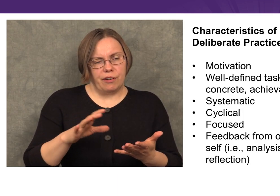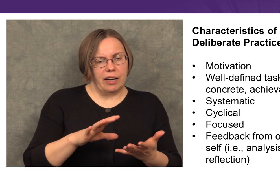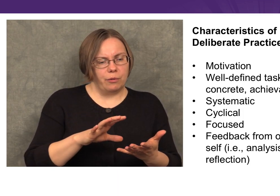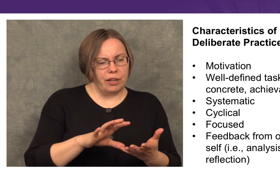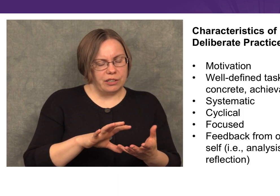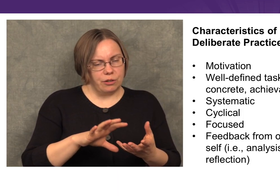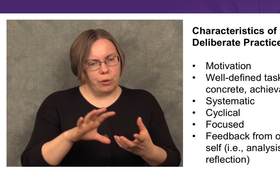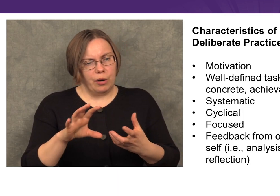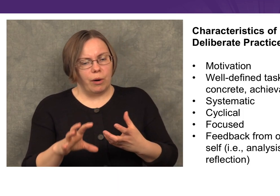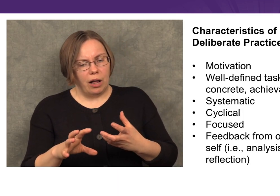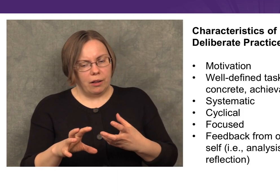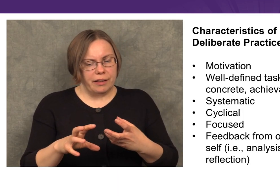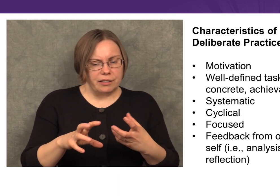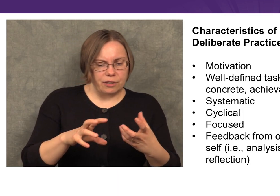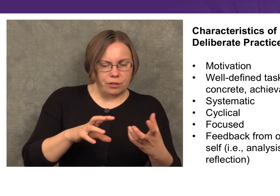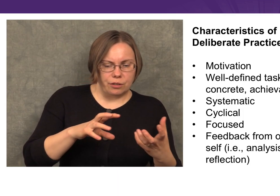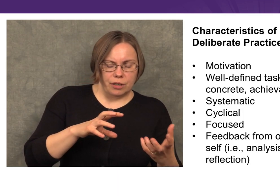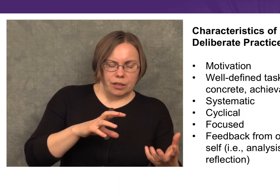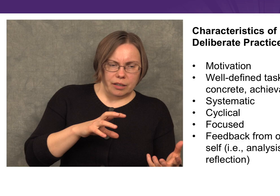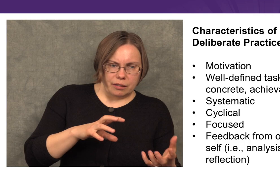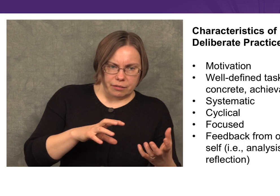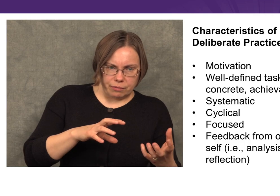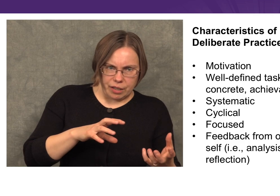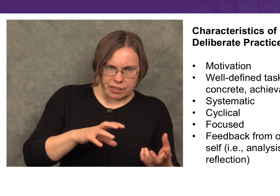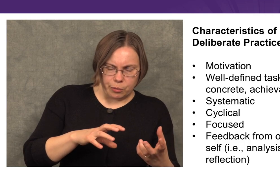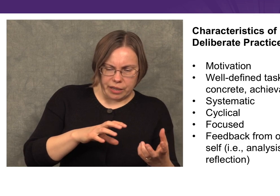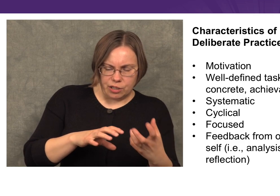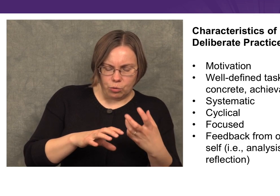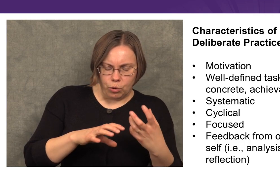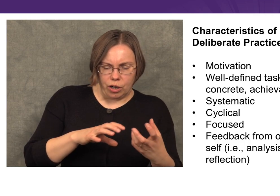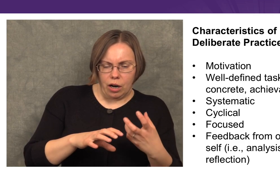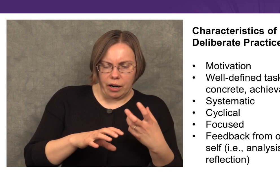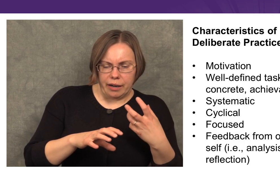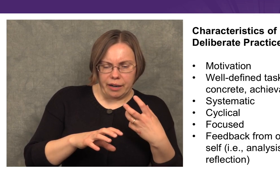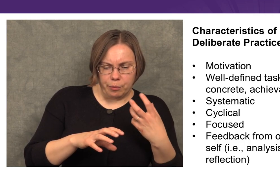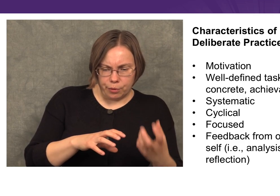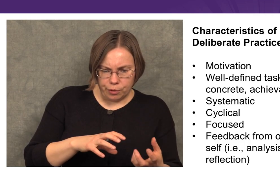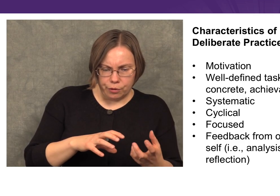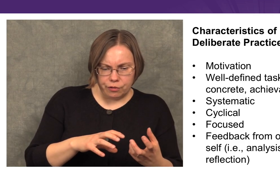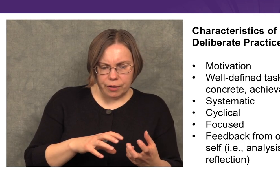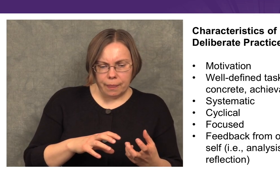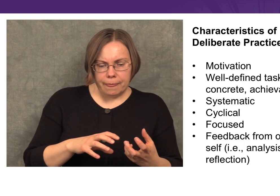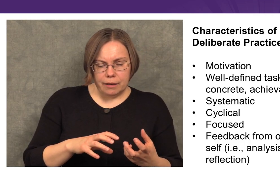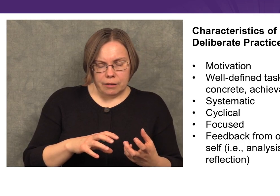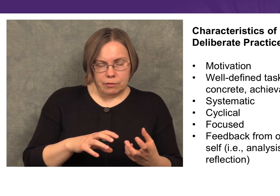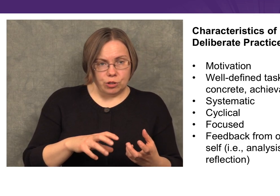to find things that are going well, things that we need to work on and improve,